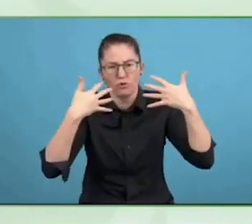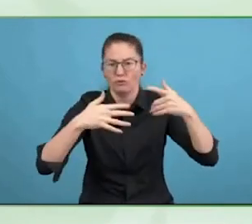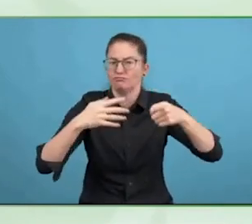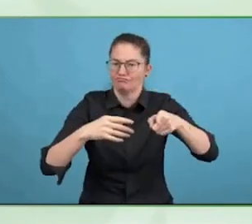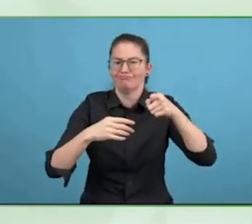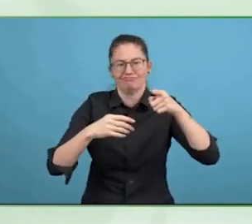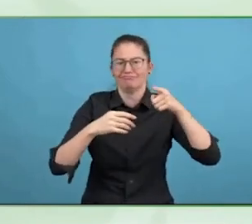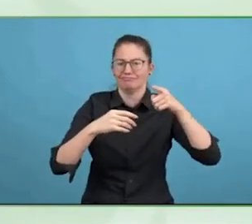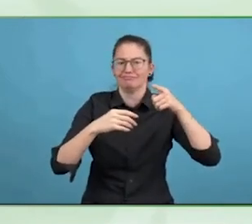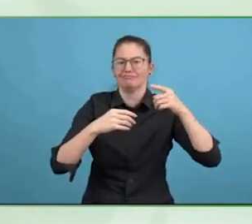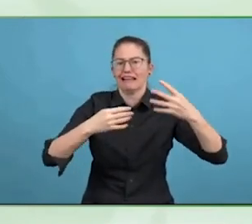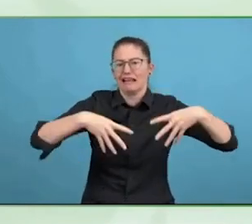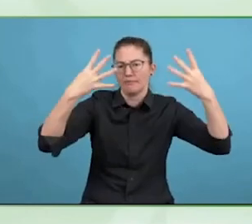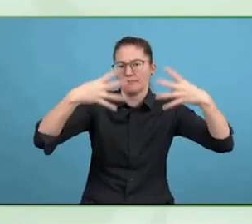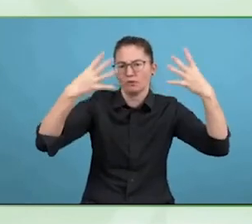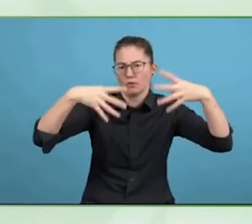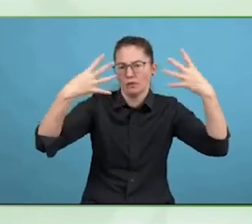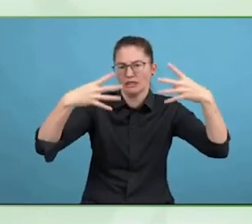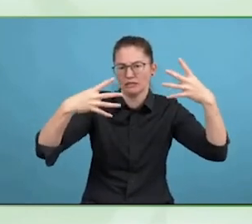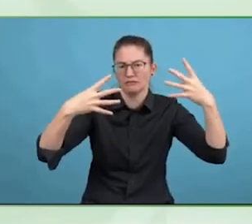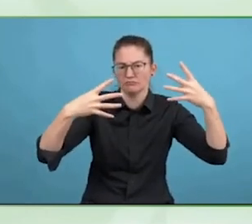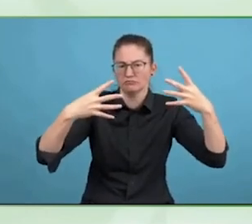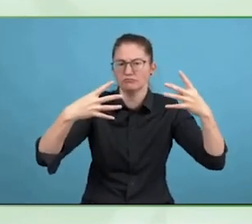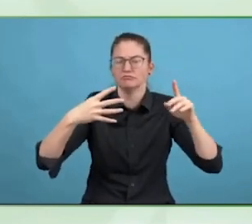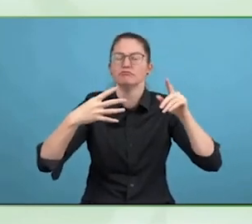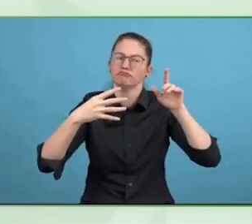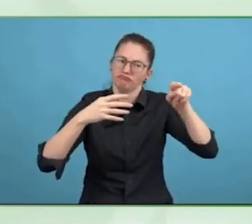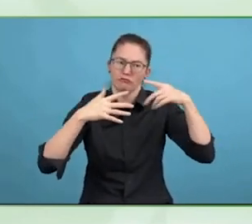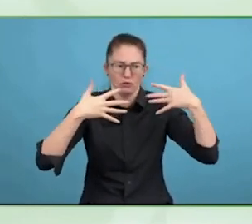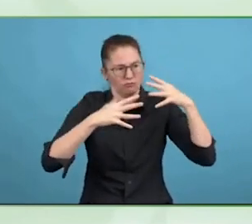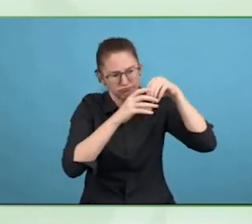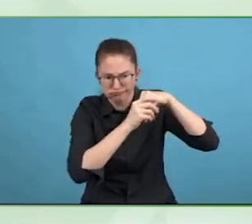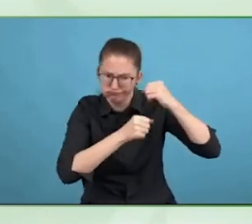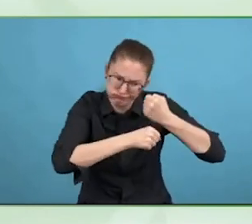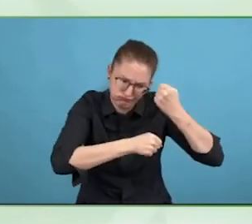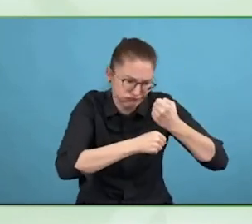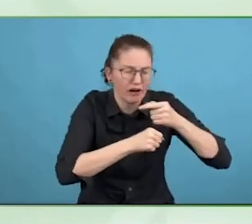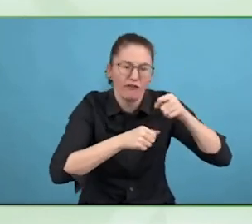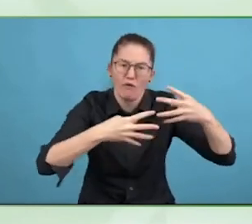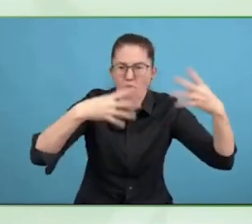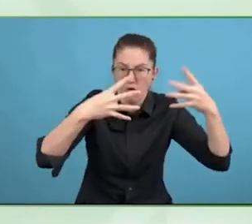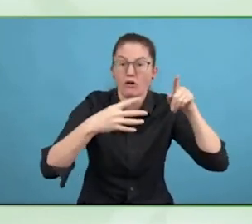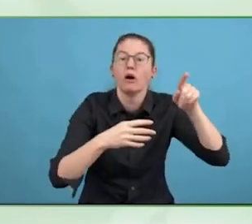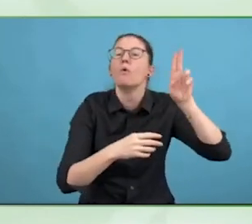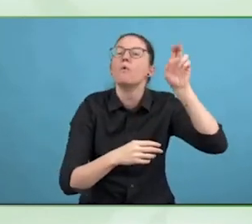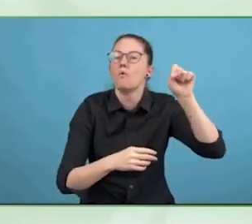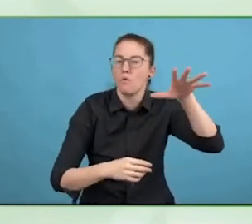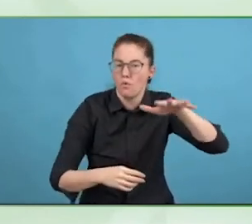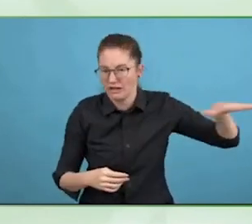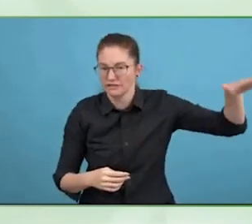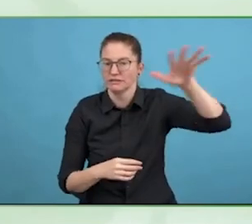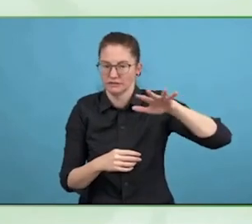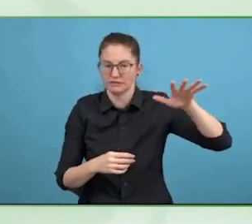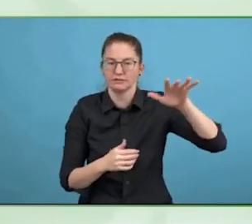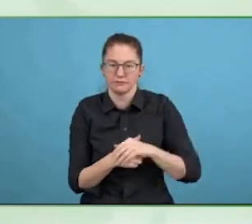You and I are technologists, we work for a for-profit business and